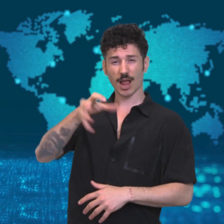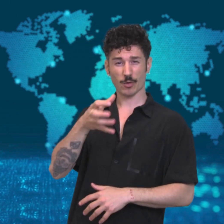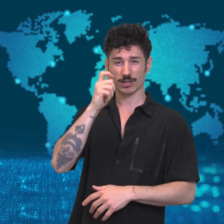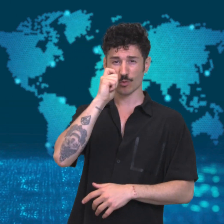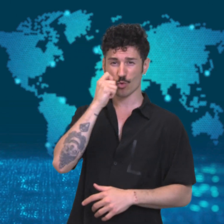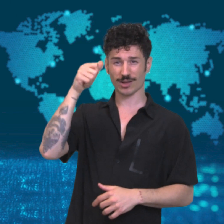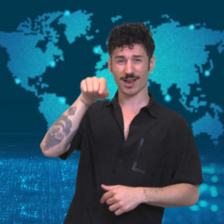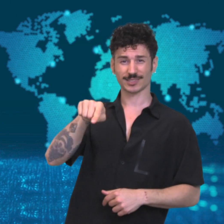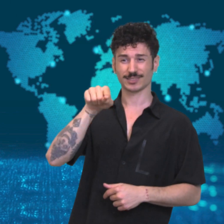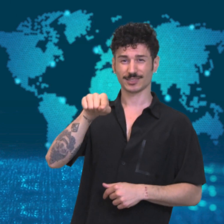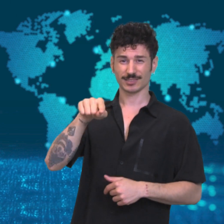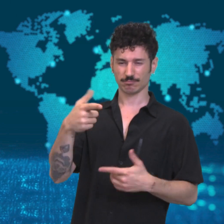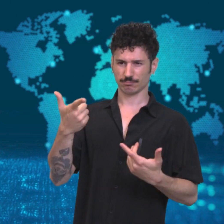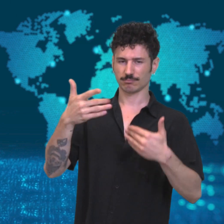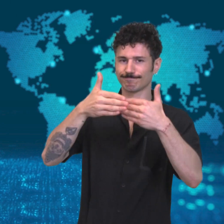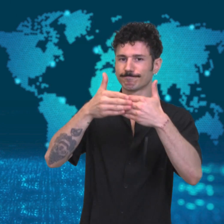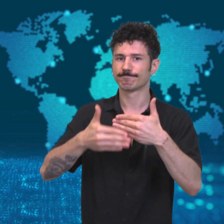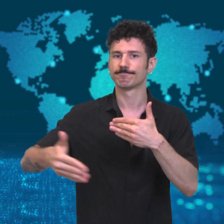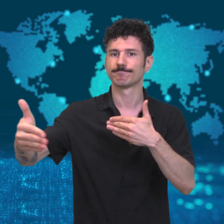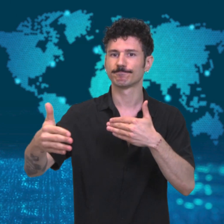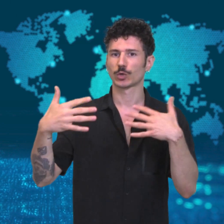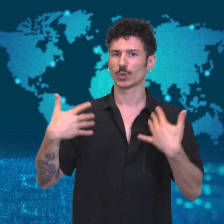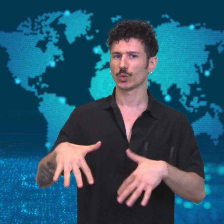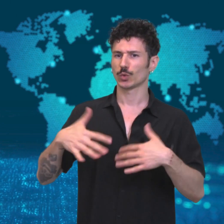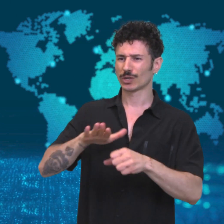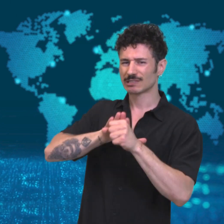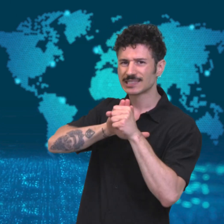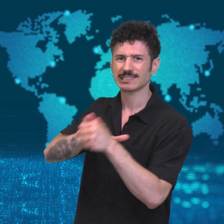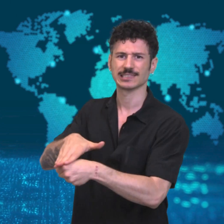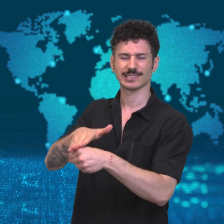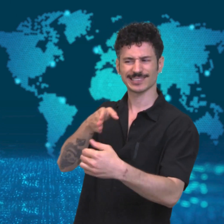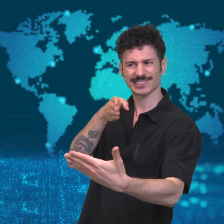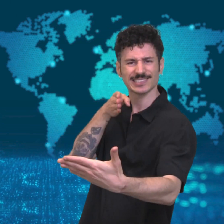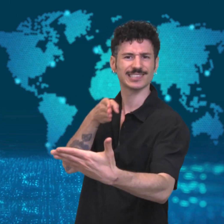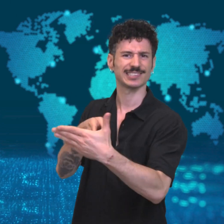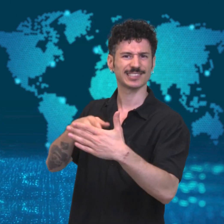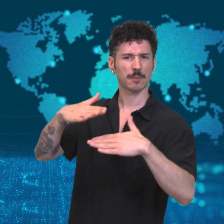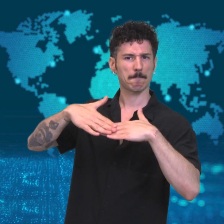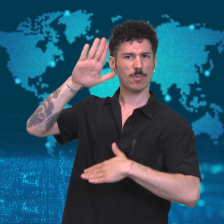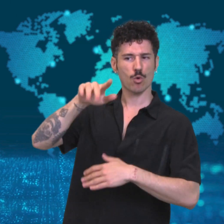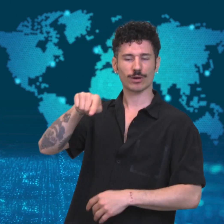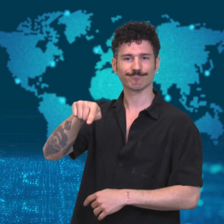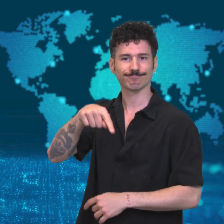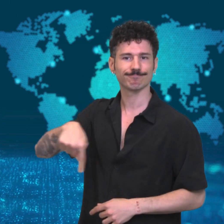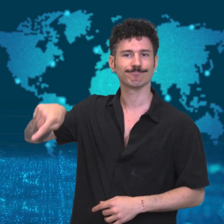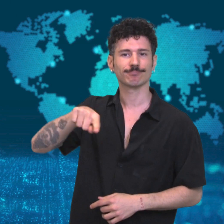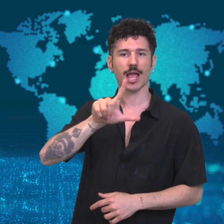decision may lead to even greater intolerance and